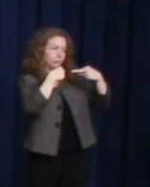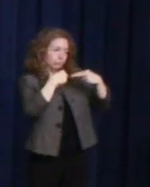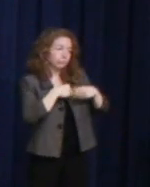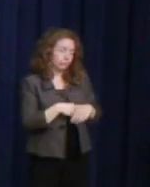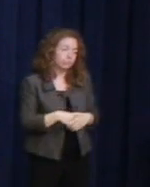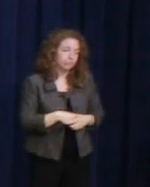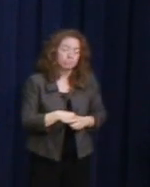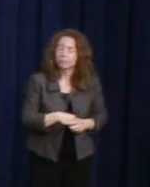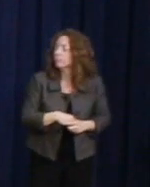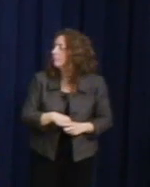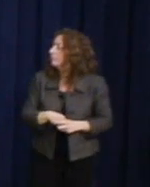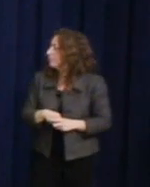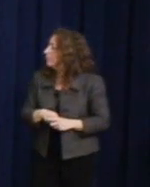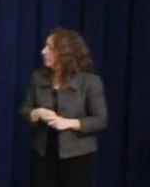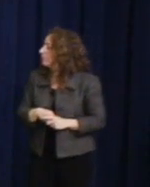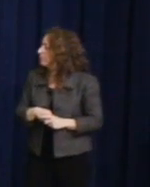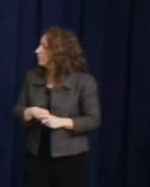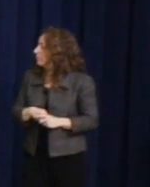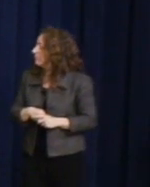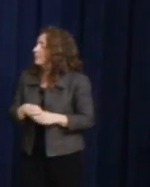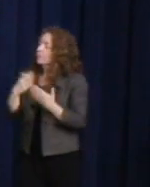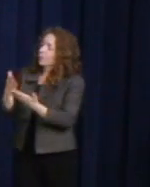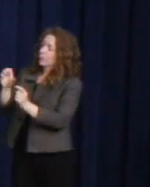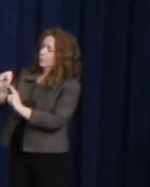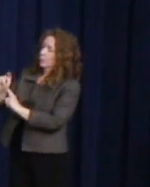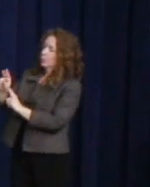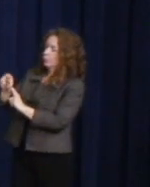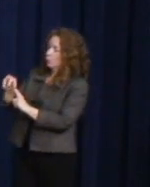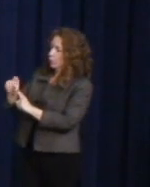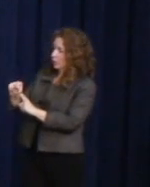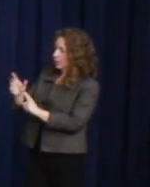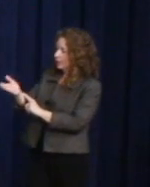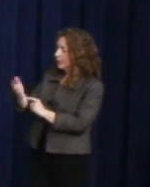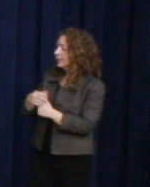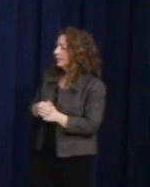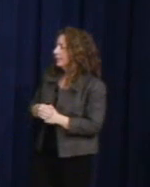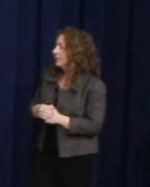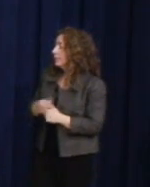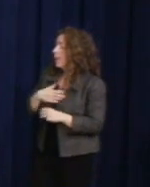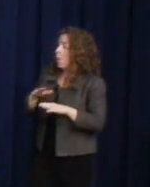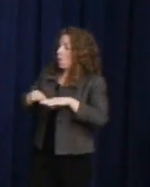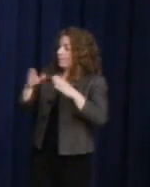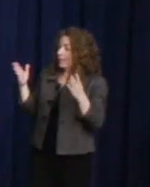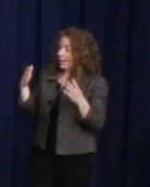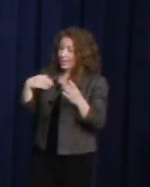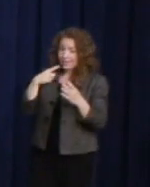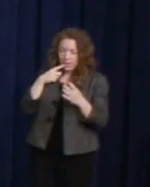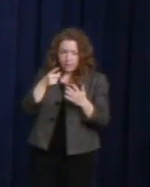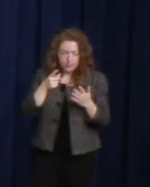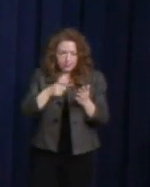So, to Stuart, I started off by saying "What am I doing here?"